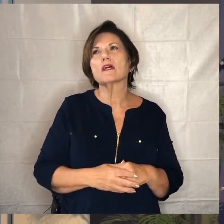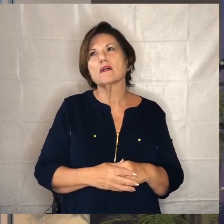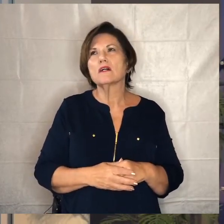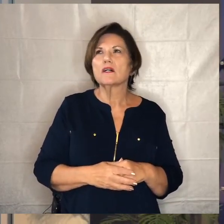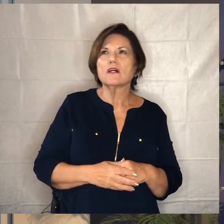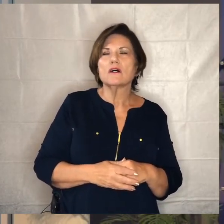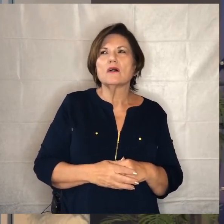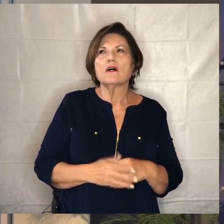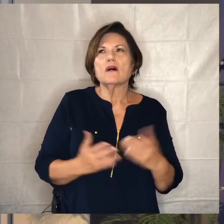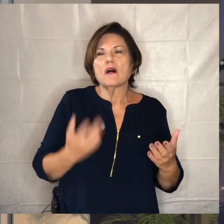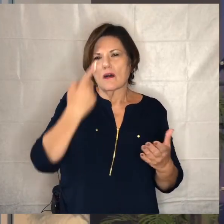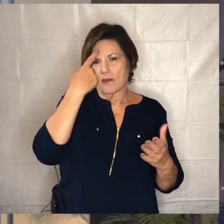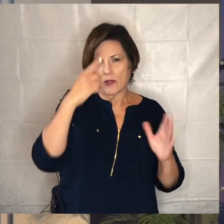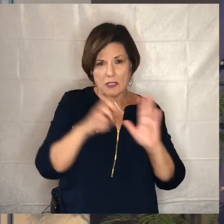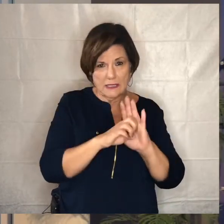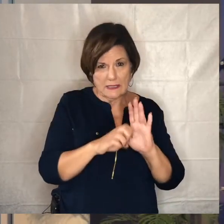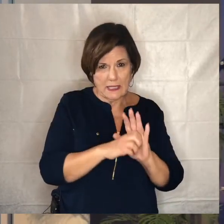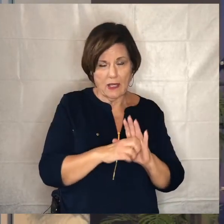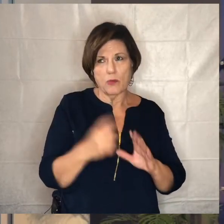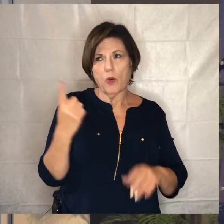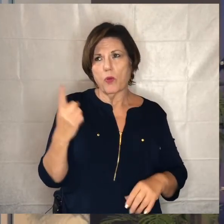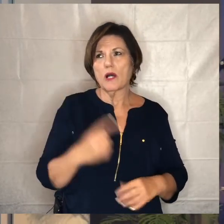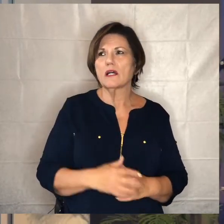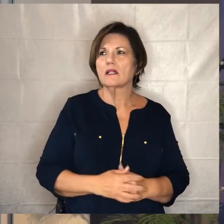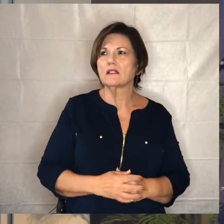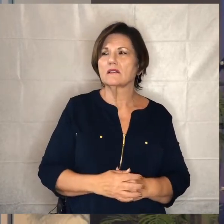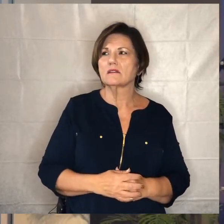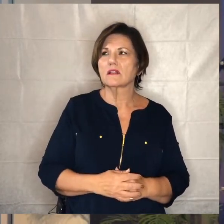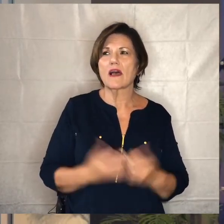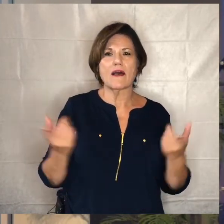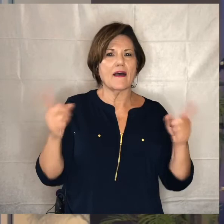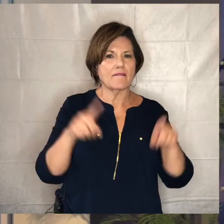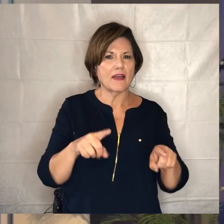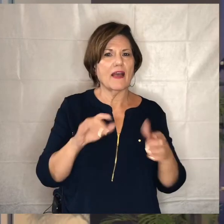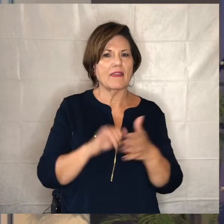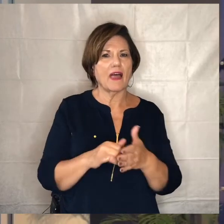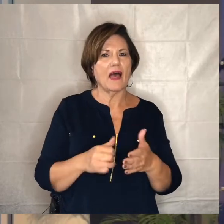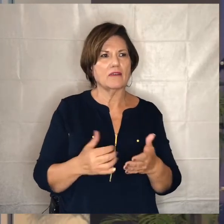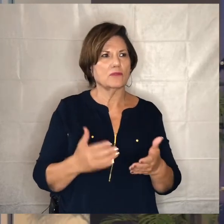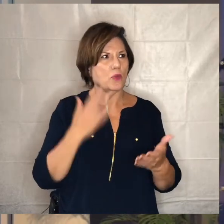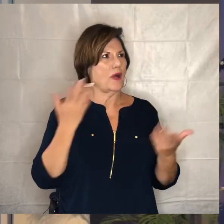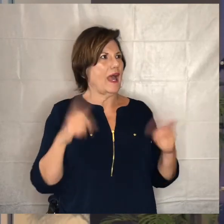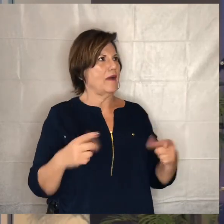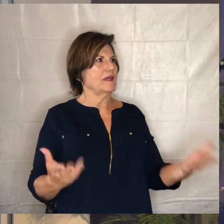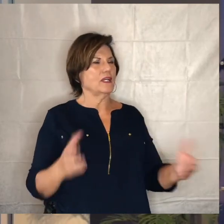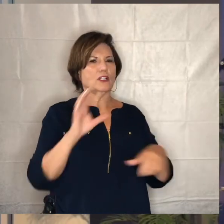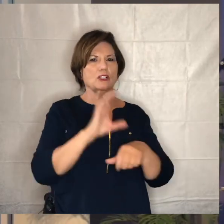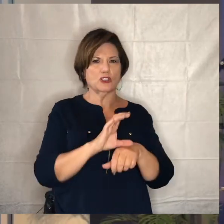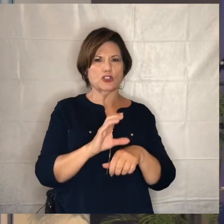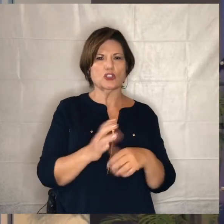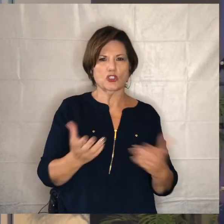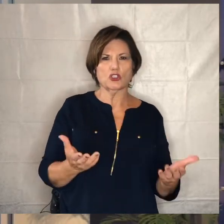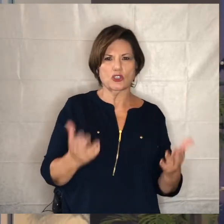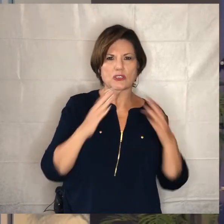we're looking at um one would be that events that are going to be happening on this campus if they're happening will be happening